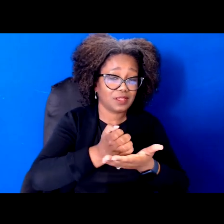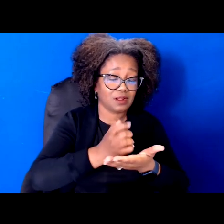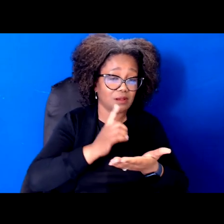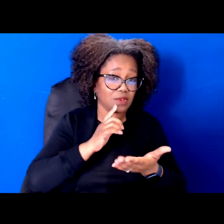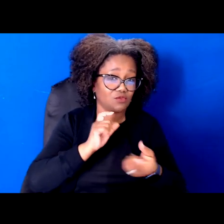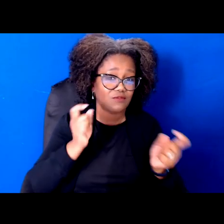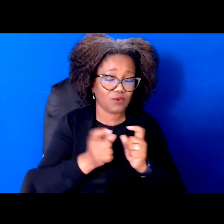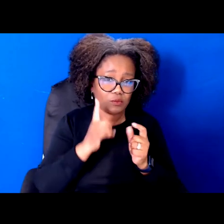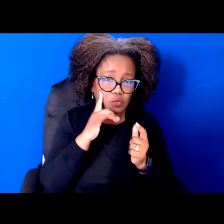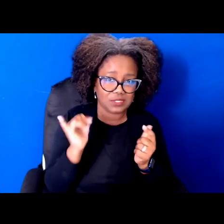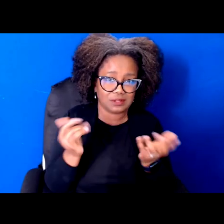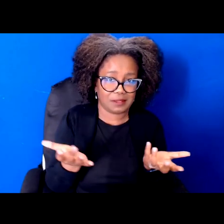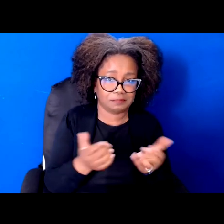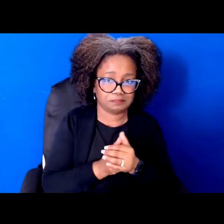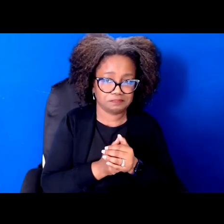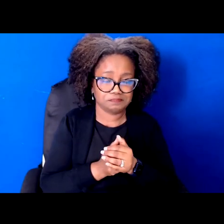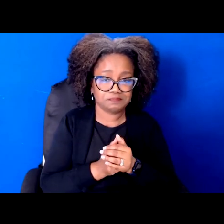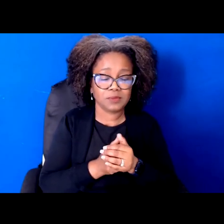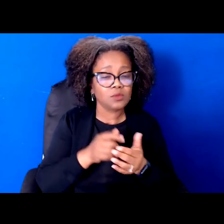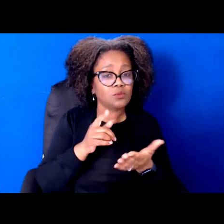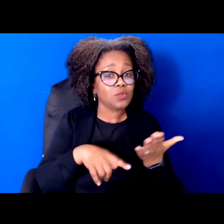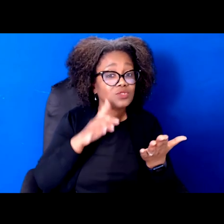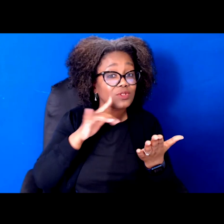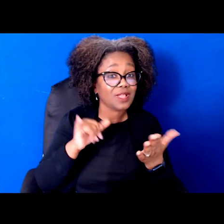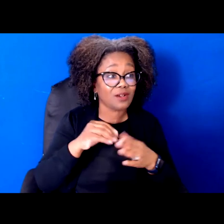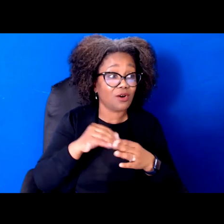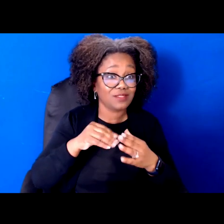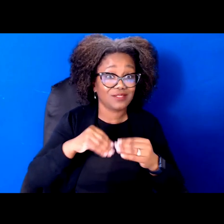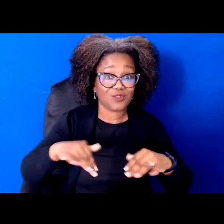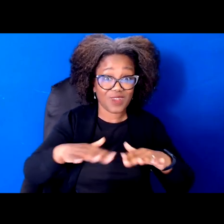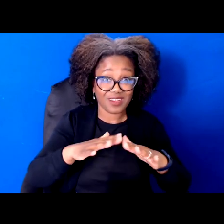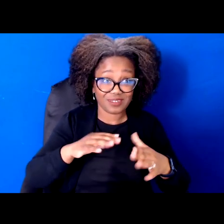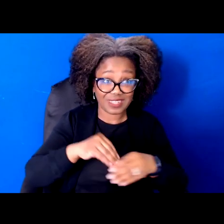You know, I just think what Manuel and John were saying earlier is how do movements, how